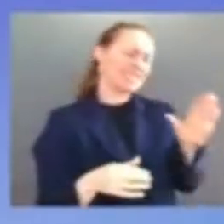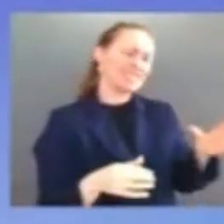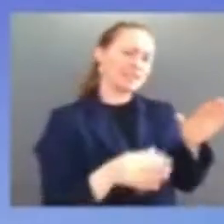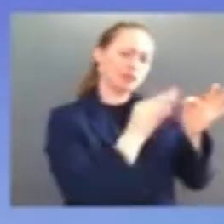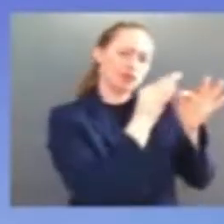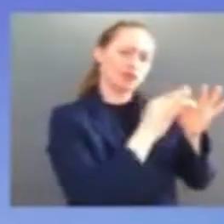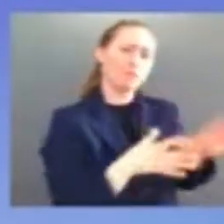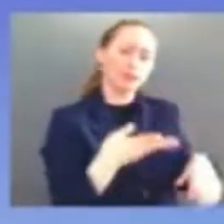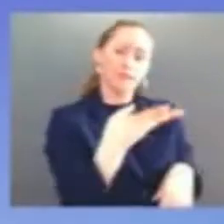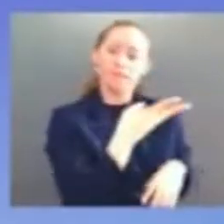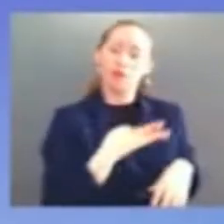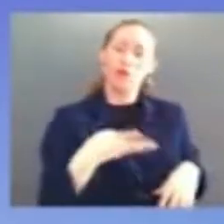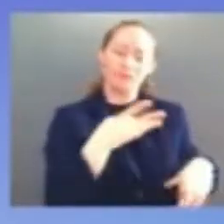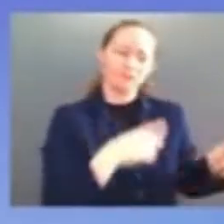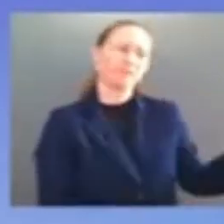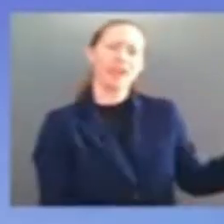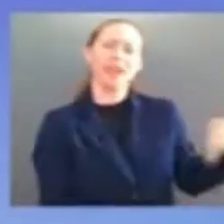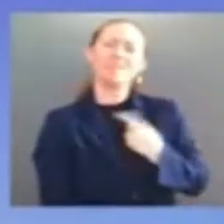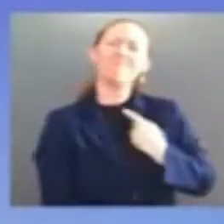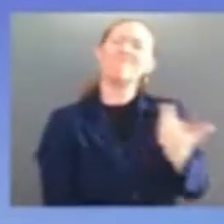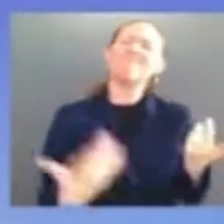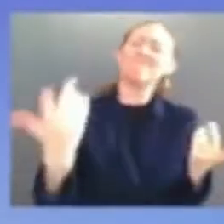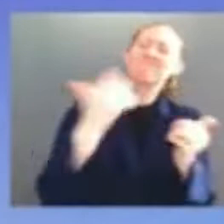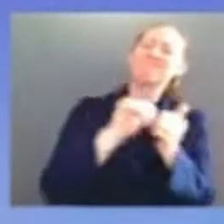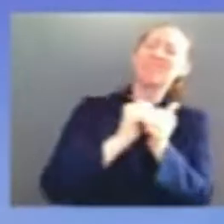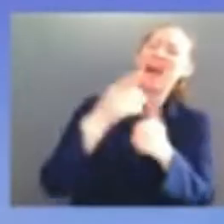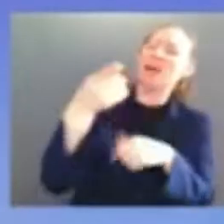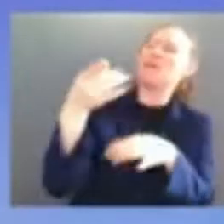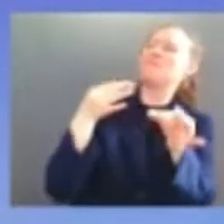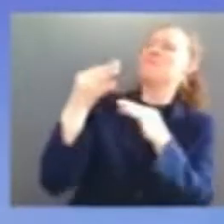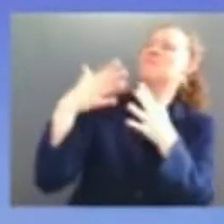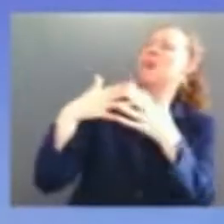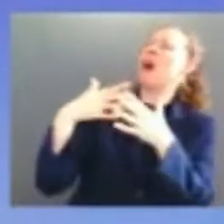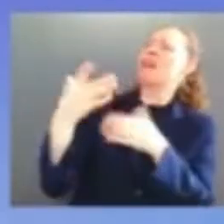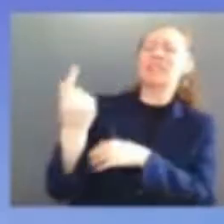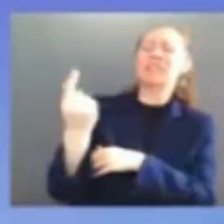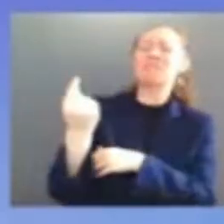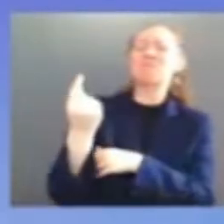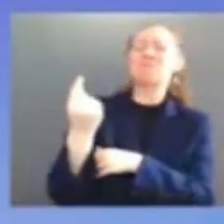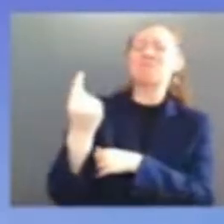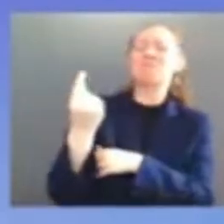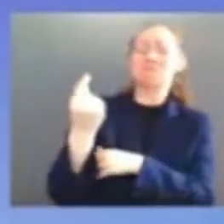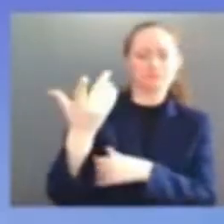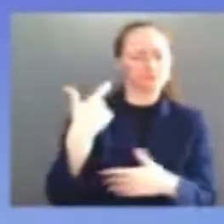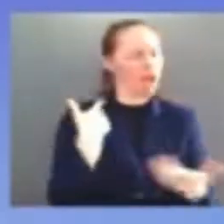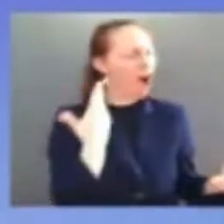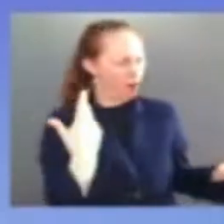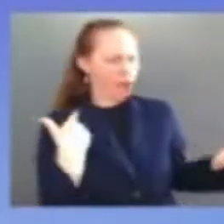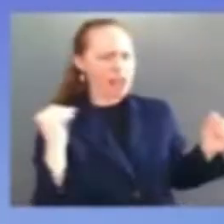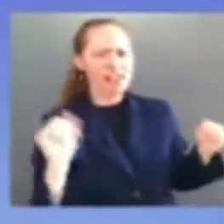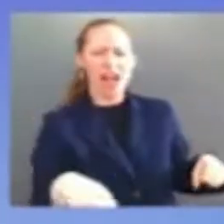said what many of you heard me say for a long time i said yes i can in one word possibilities